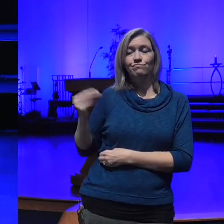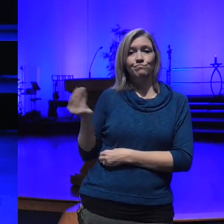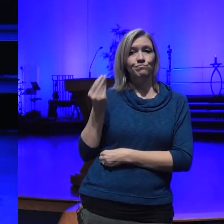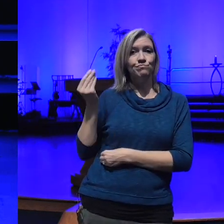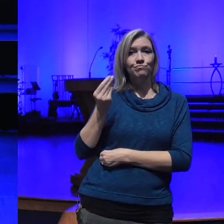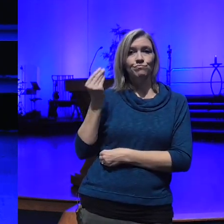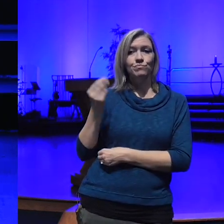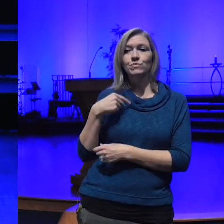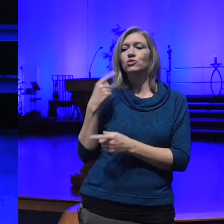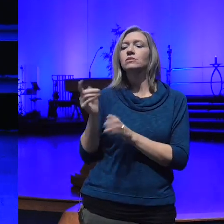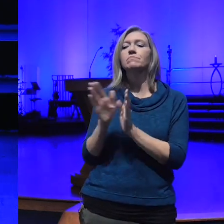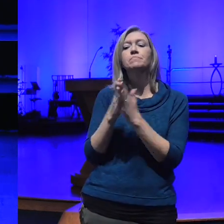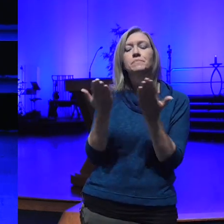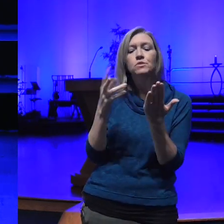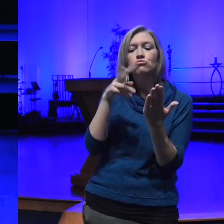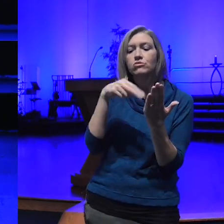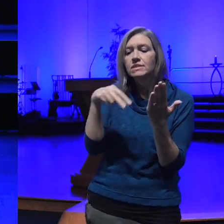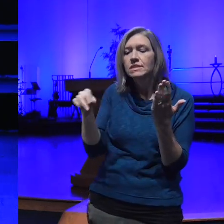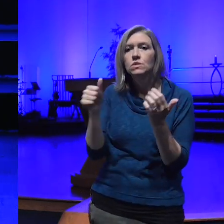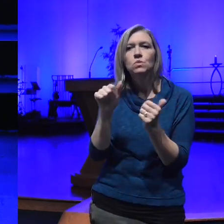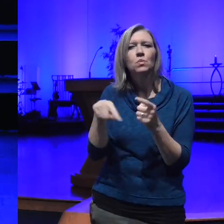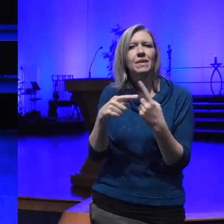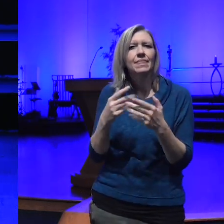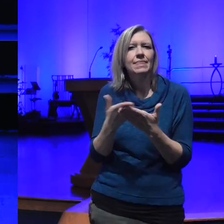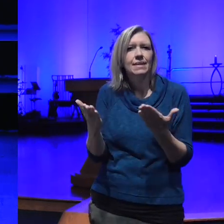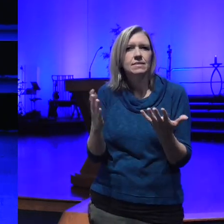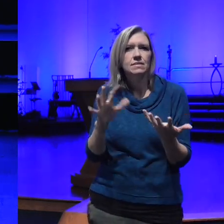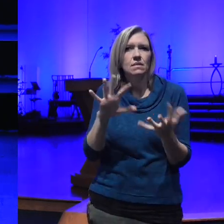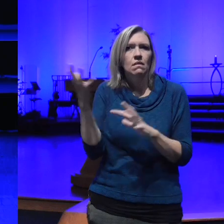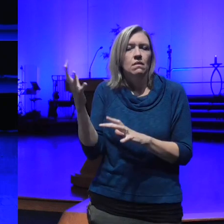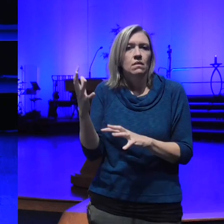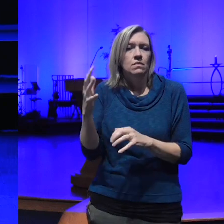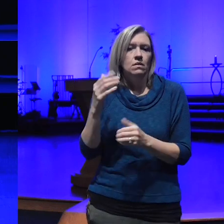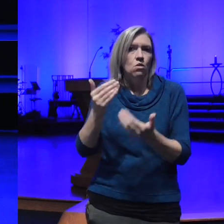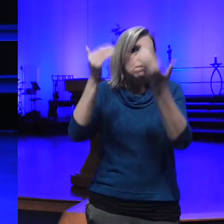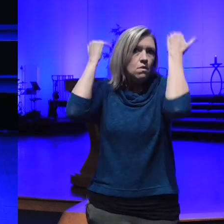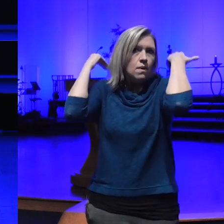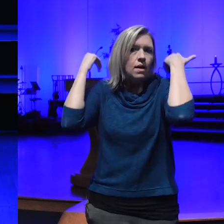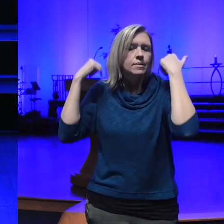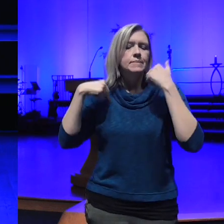it when everything got a little overwhelming for me and there are a lot of sects of Buddhism